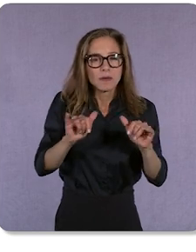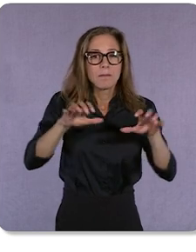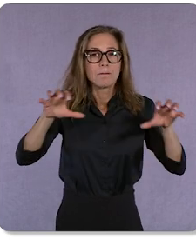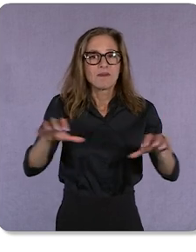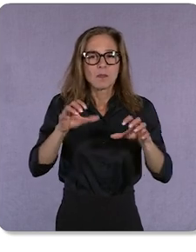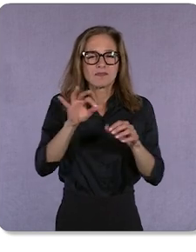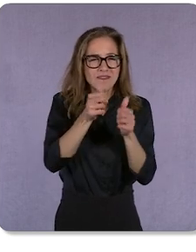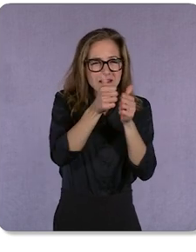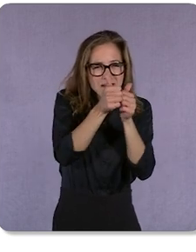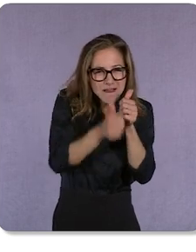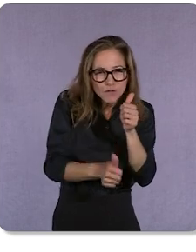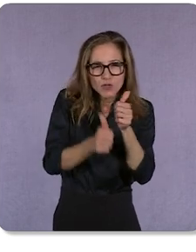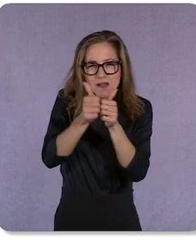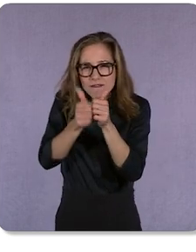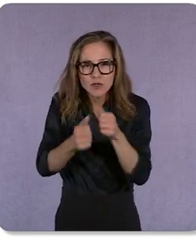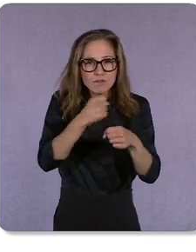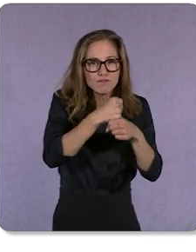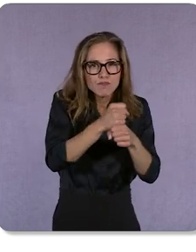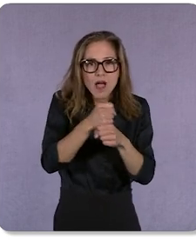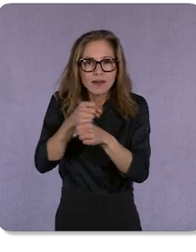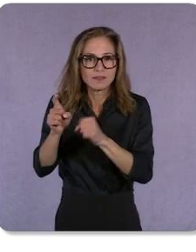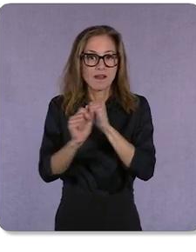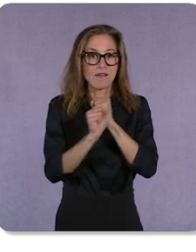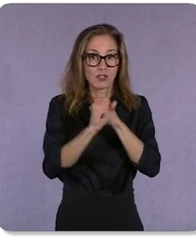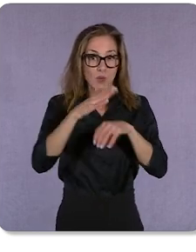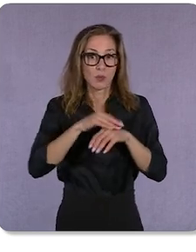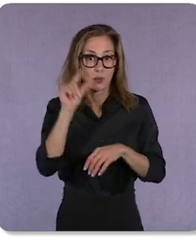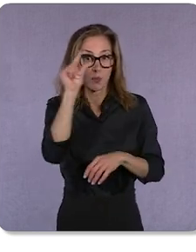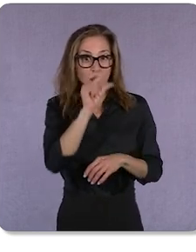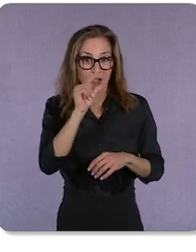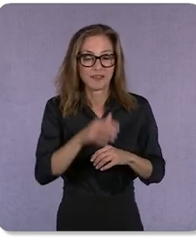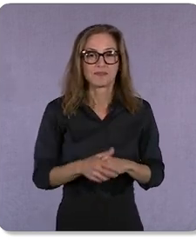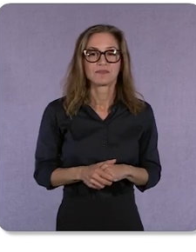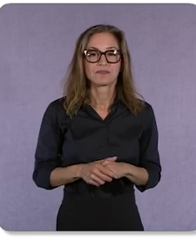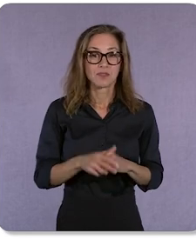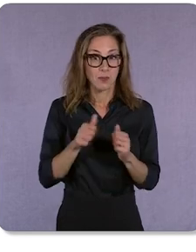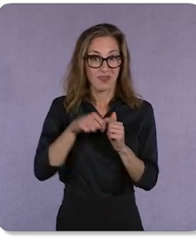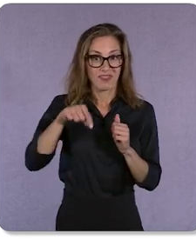product they advertise on Google. With this in mind, you can now access